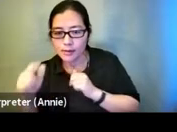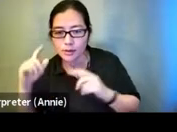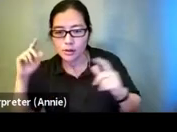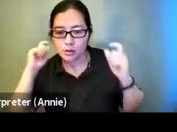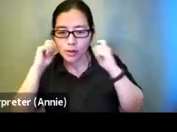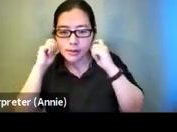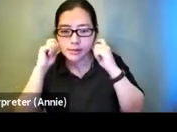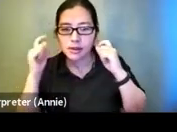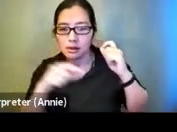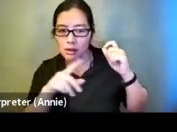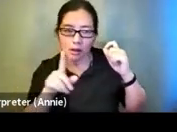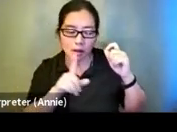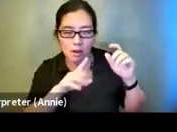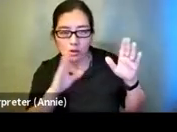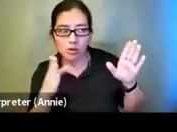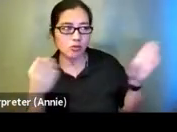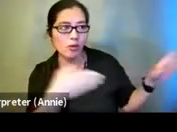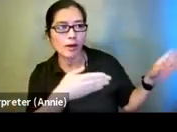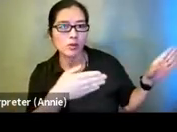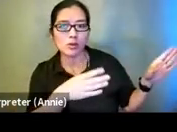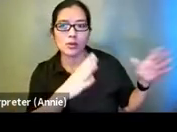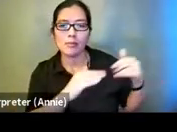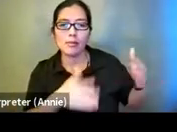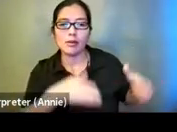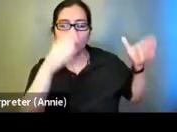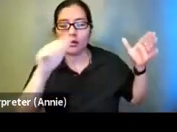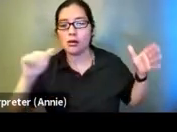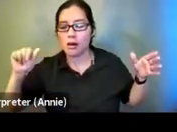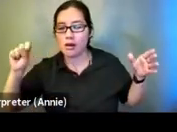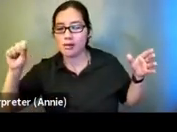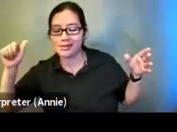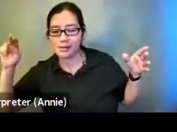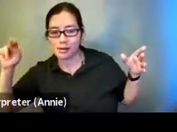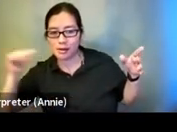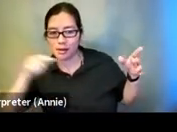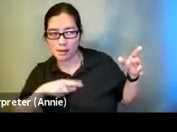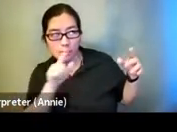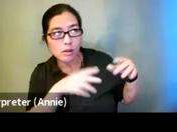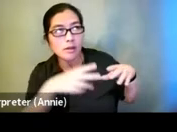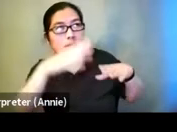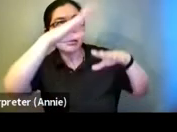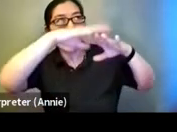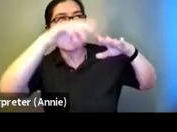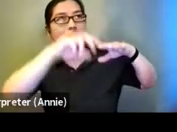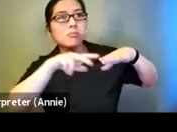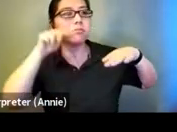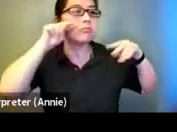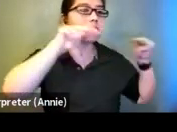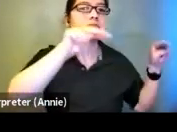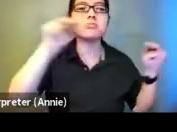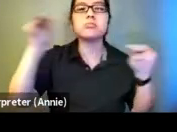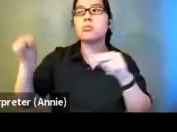building. Crouched while watching the sunset. Her eyes are